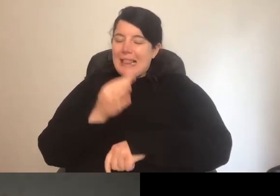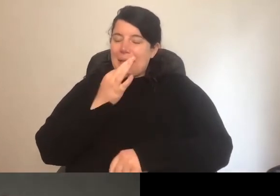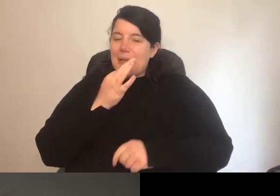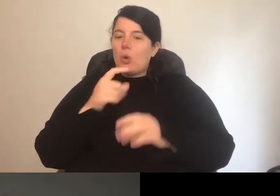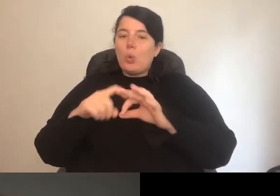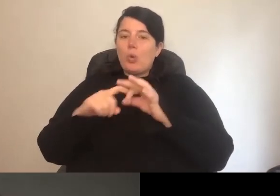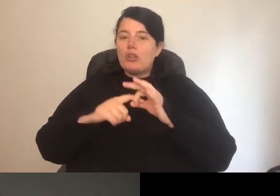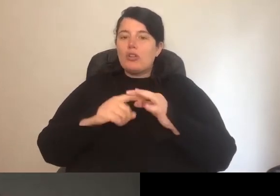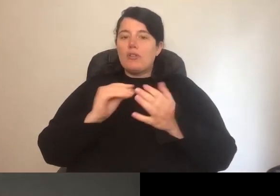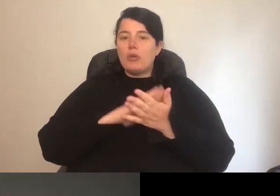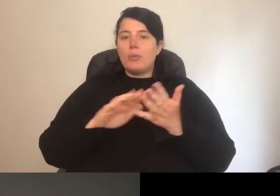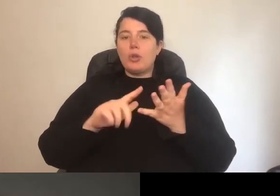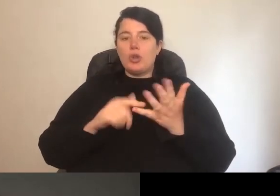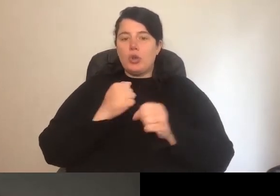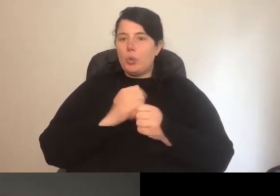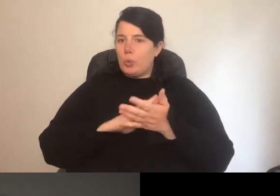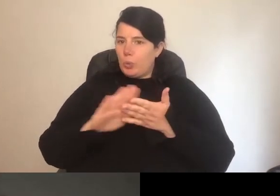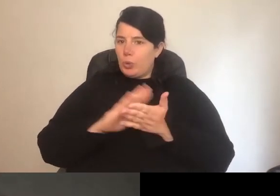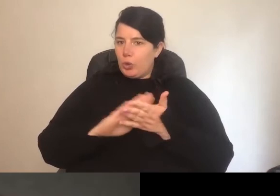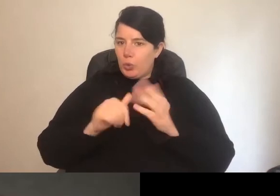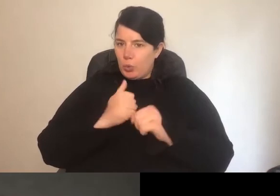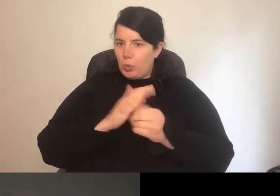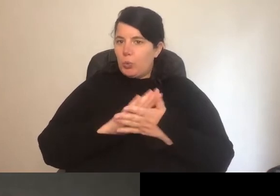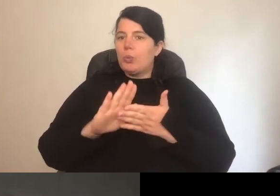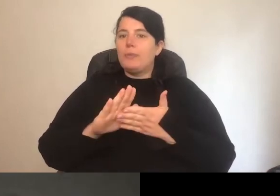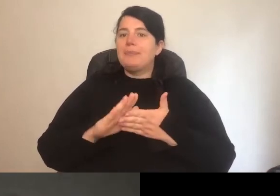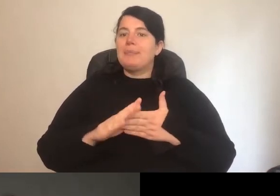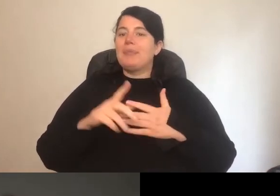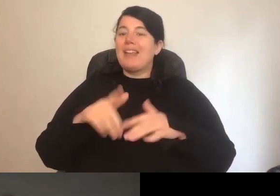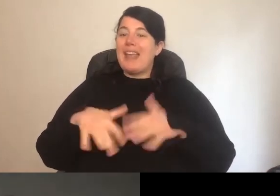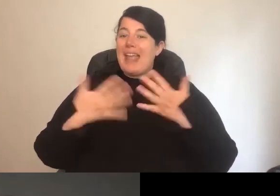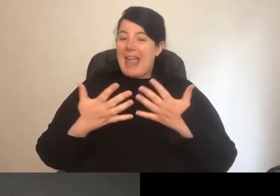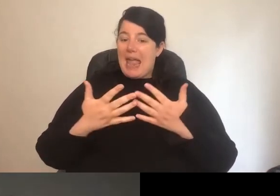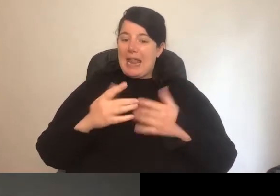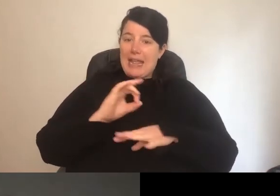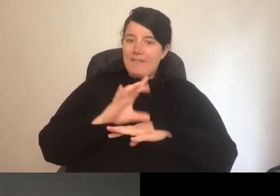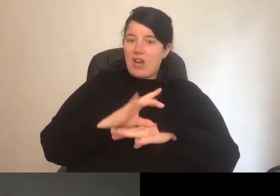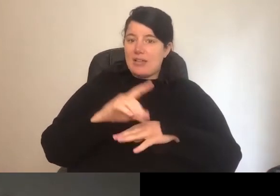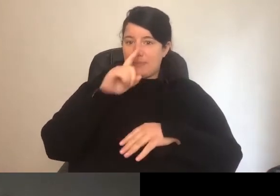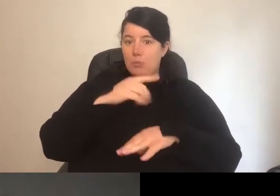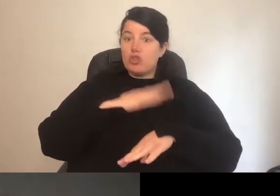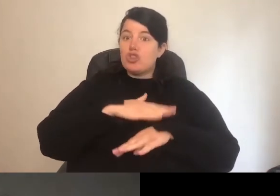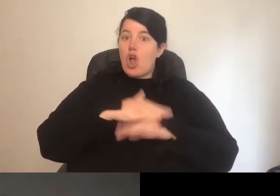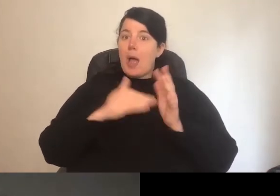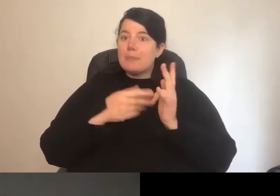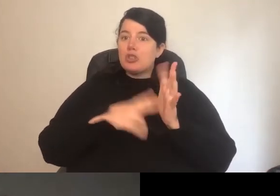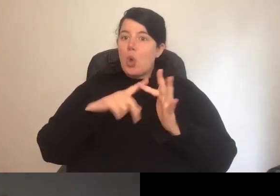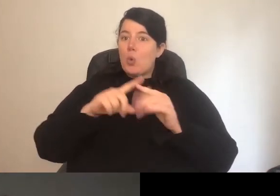this question asks, "Do you have any advice for people working in teams across different time zones? I find it really difficult to maintain